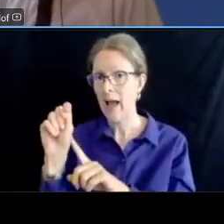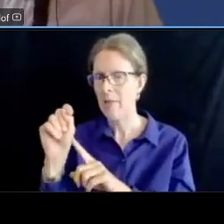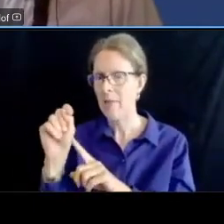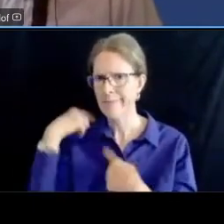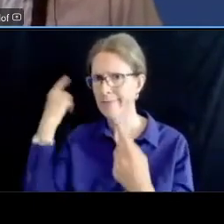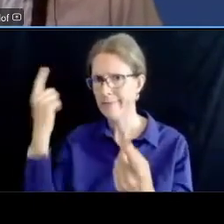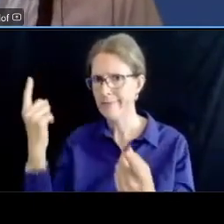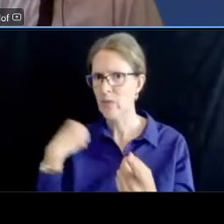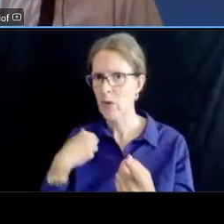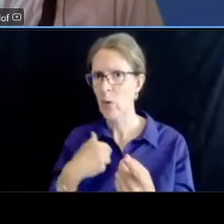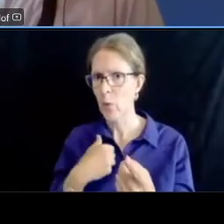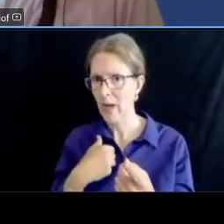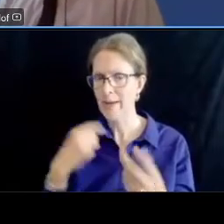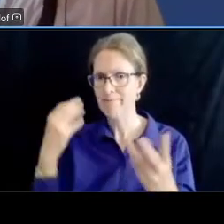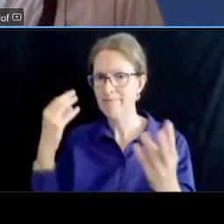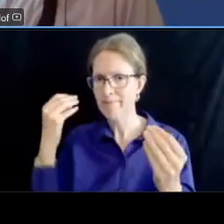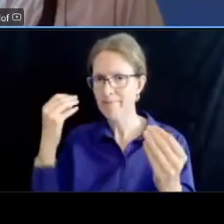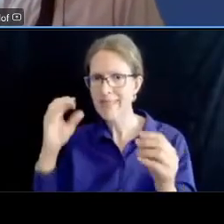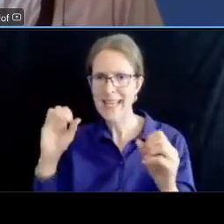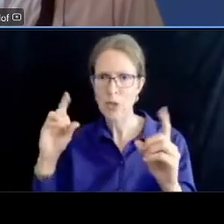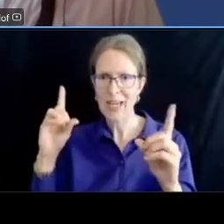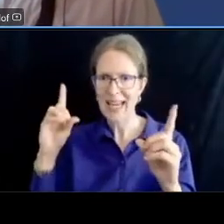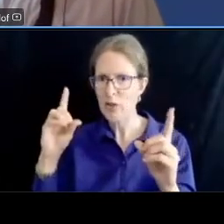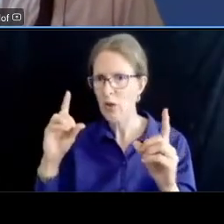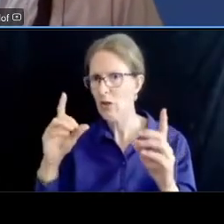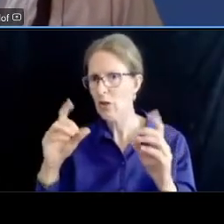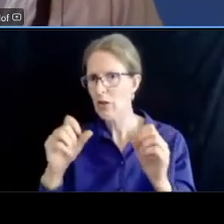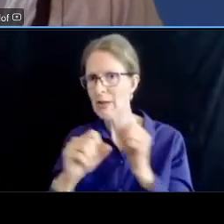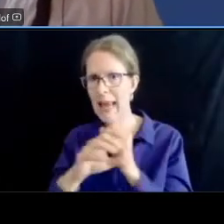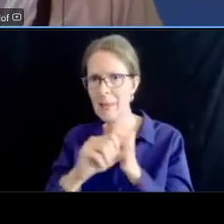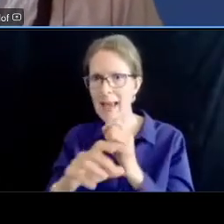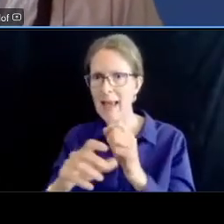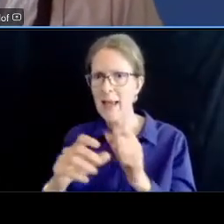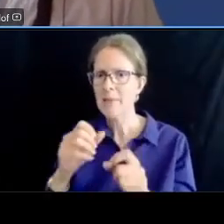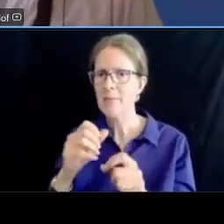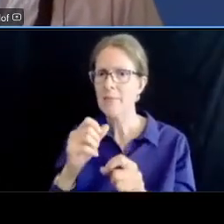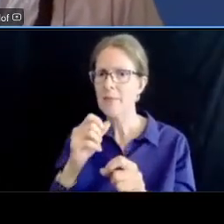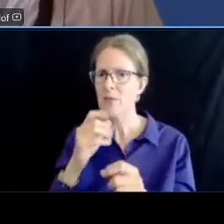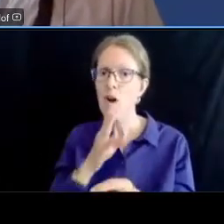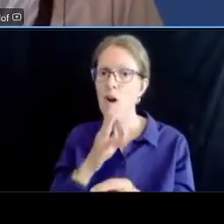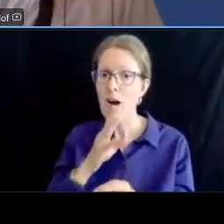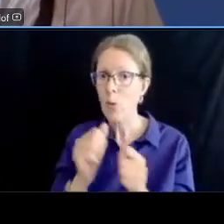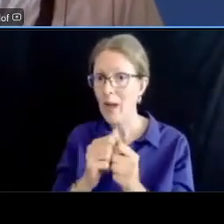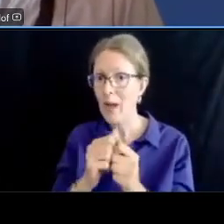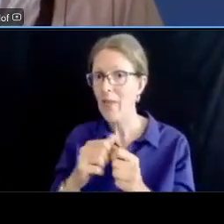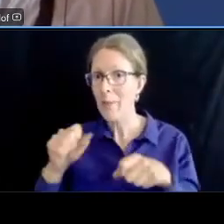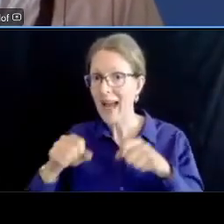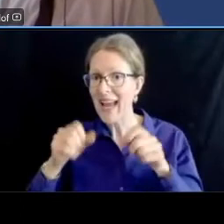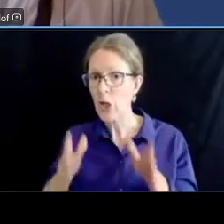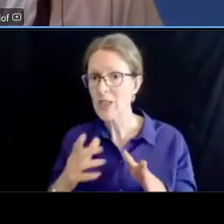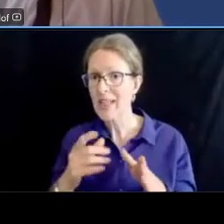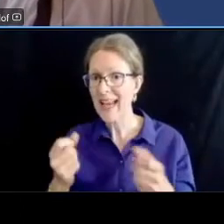um to um talk to bikers and talk to autos as well making sure that we can have civility um as in in